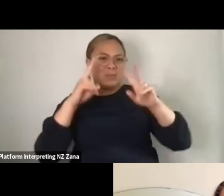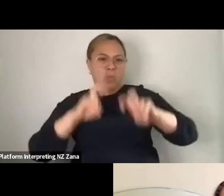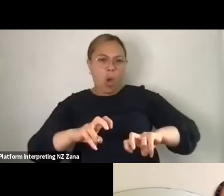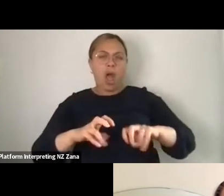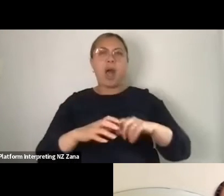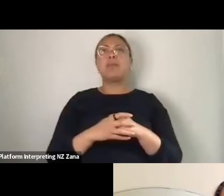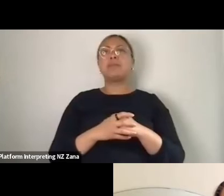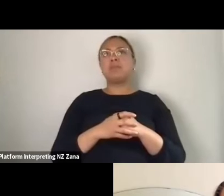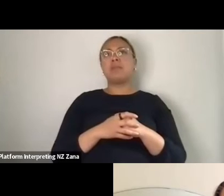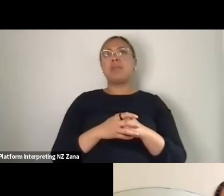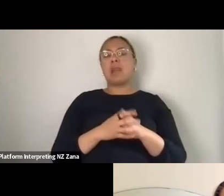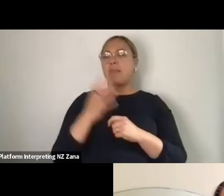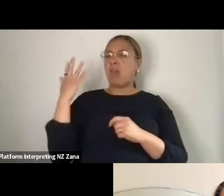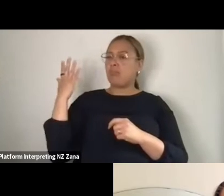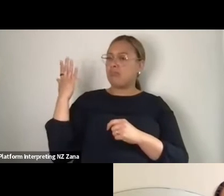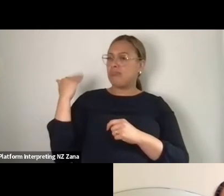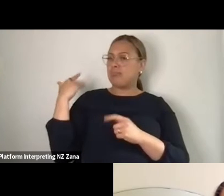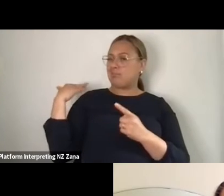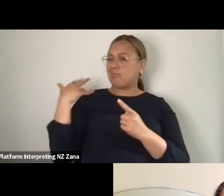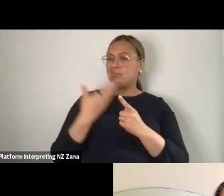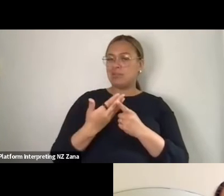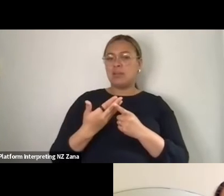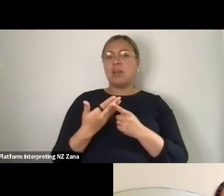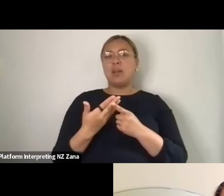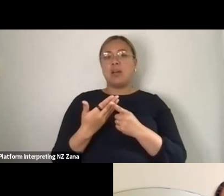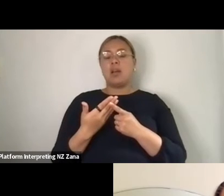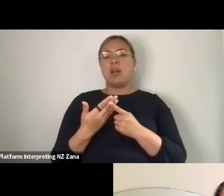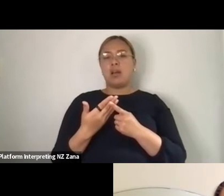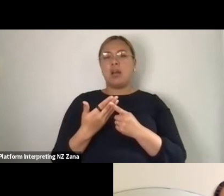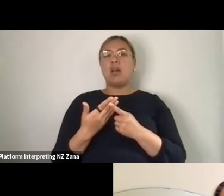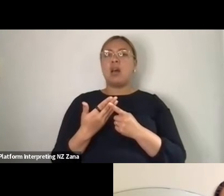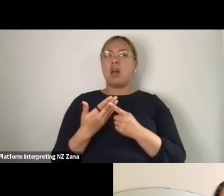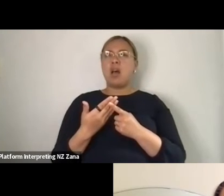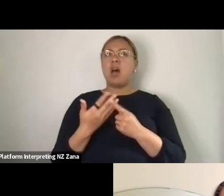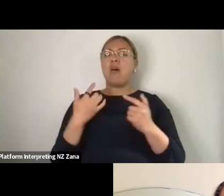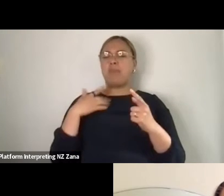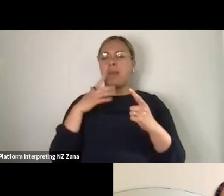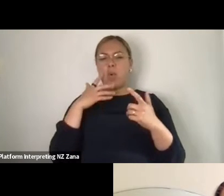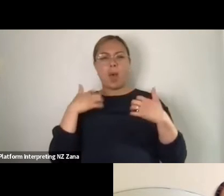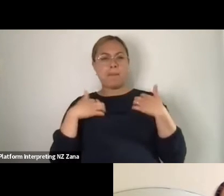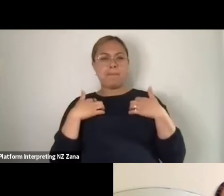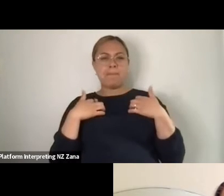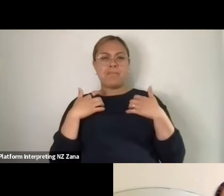in recent years has become far more that, rather than like watching Elvis on video, although I did